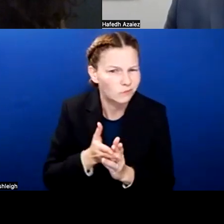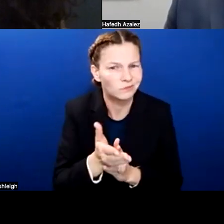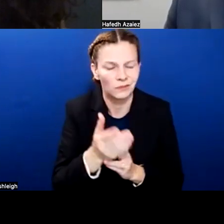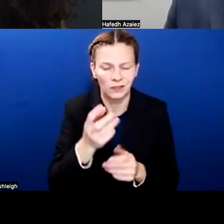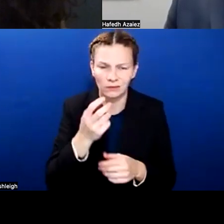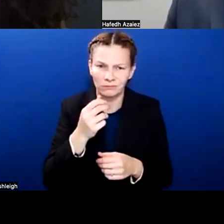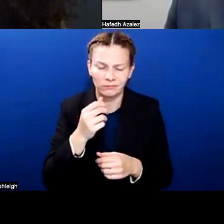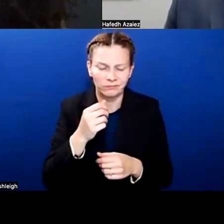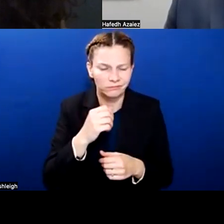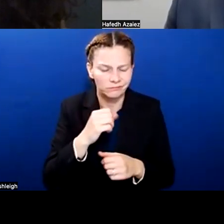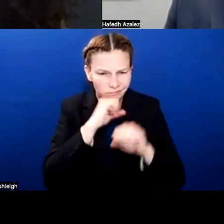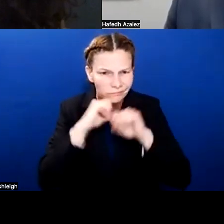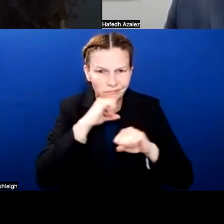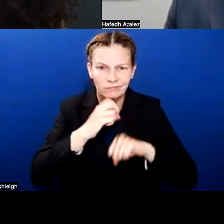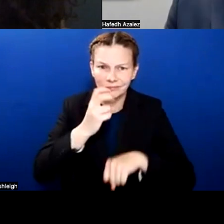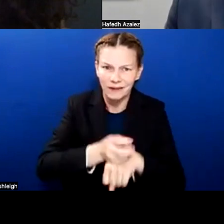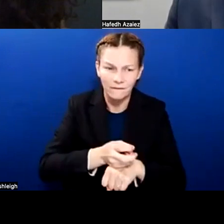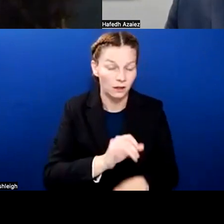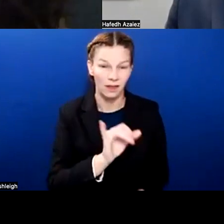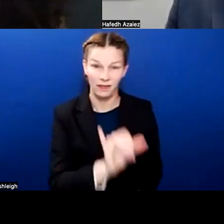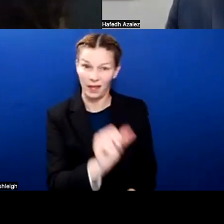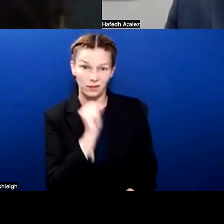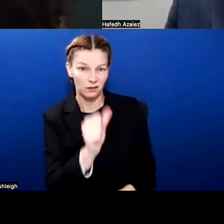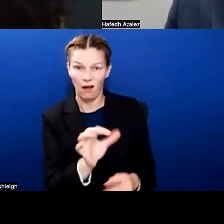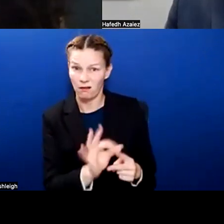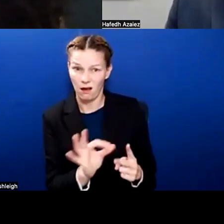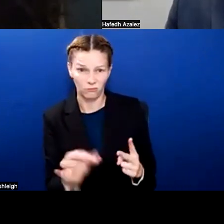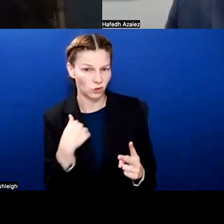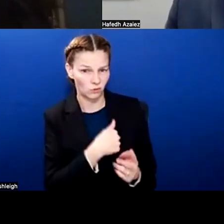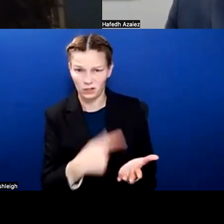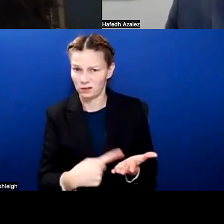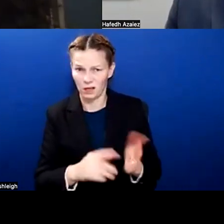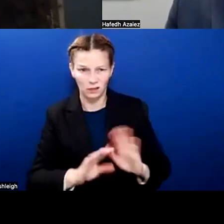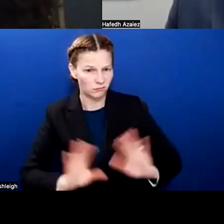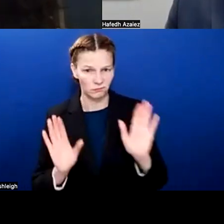that's not even an option that we are discussing. And so I know we mentioned social workers,